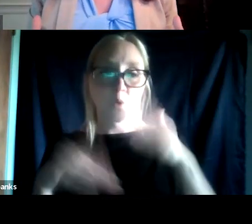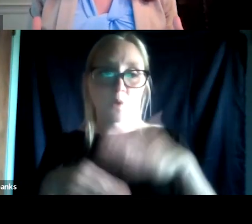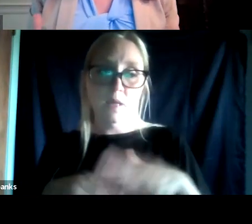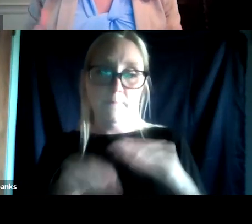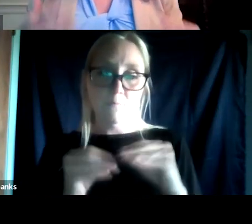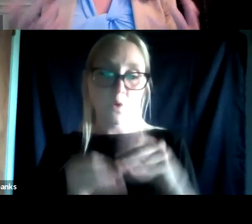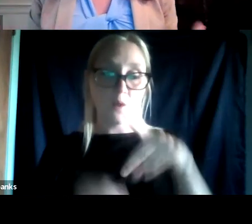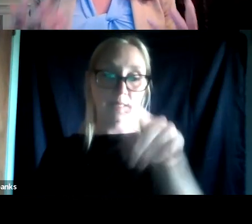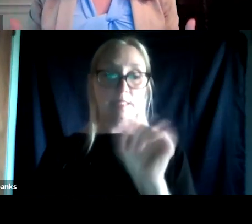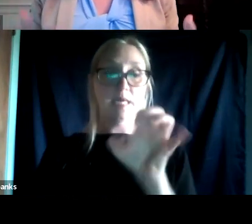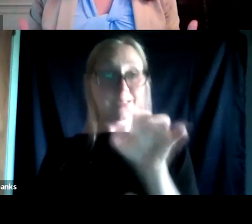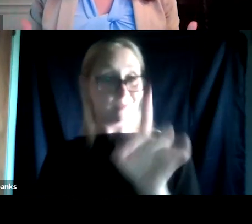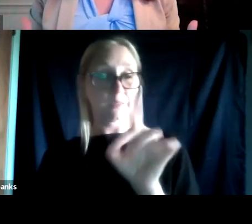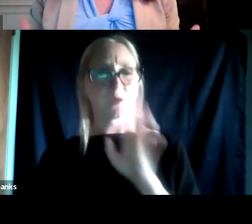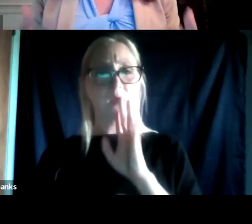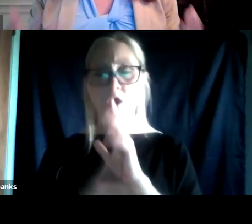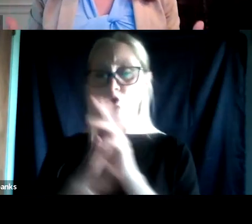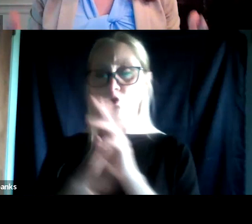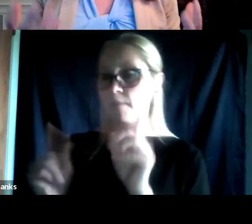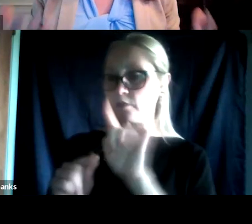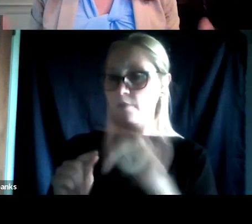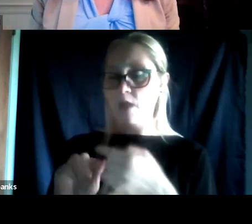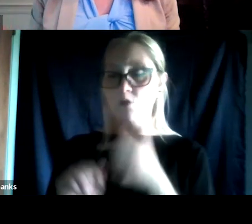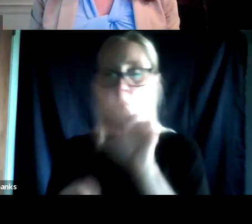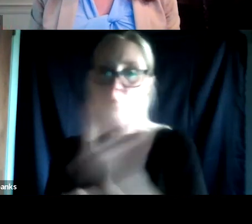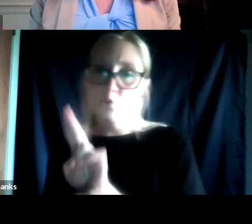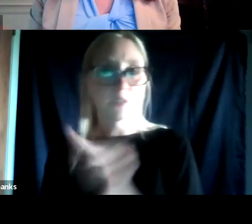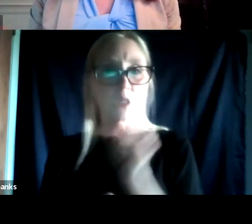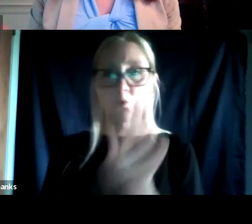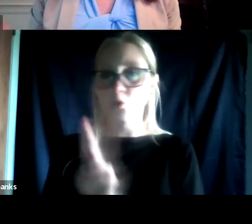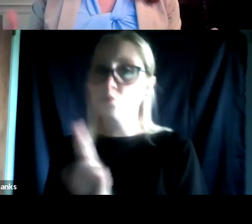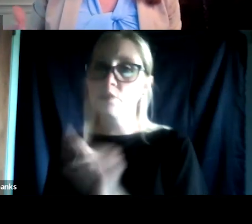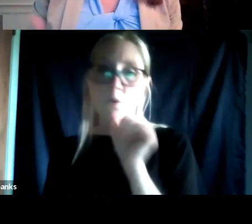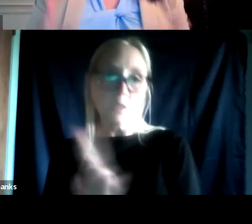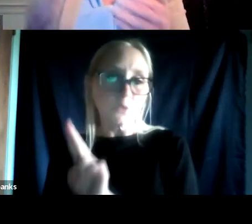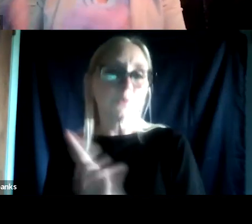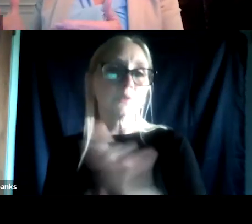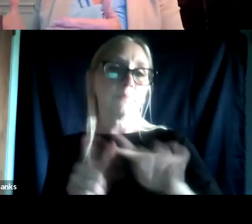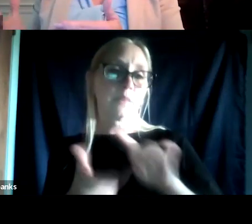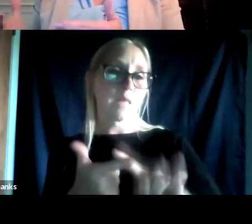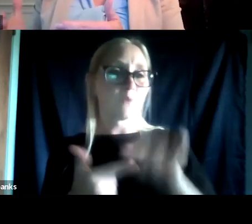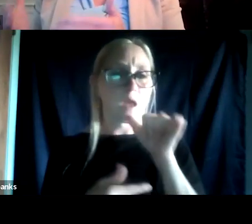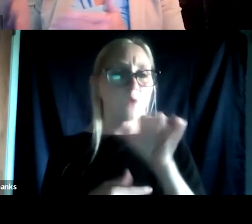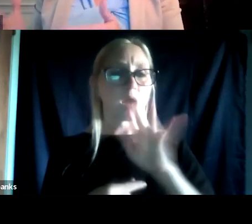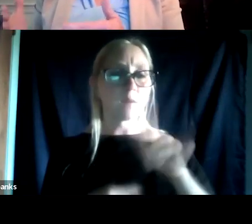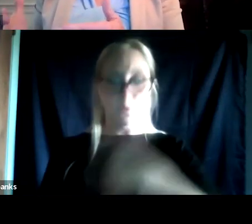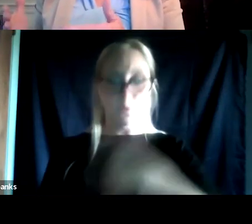We talk so much about don't use, don't use, don't use, but we don't talk about replacing that with something more effective.